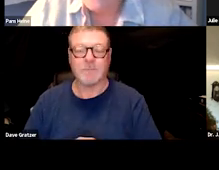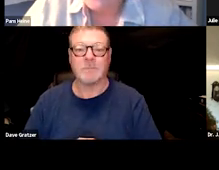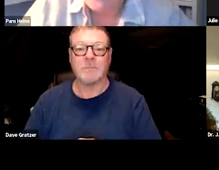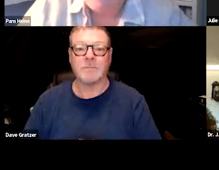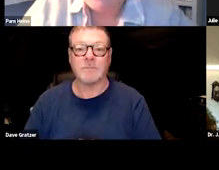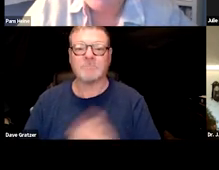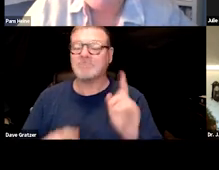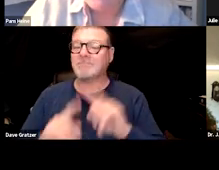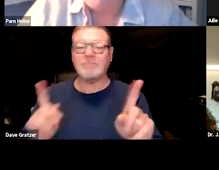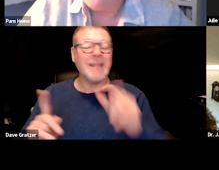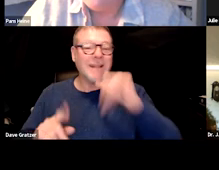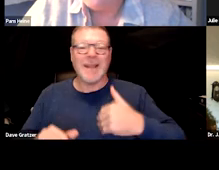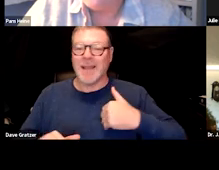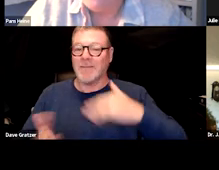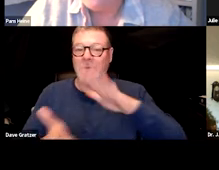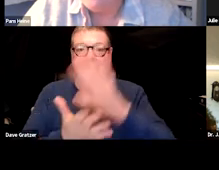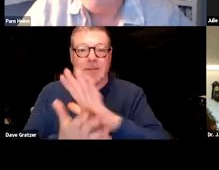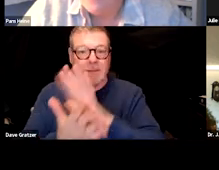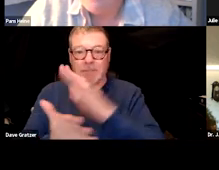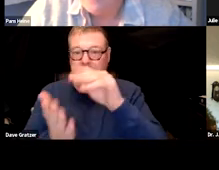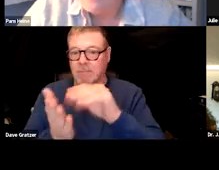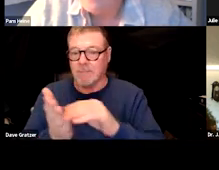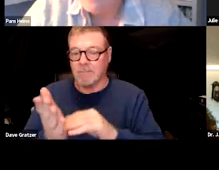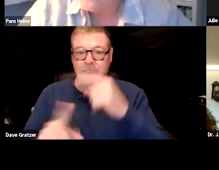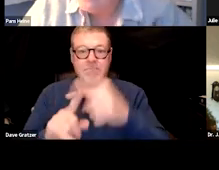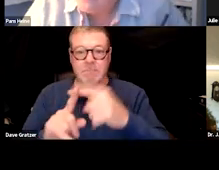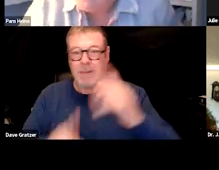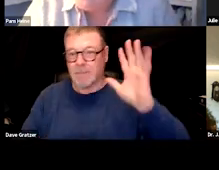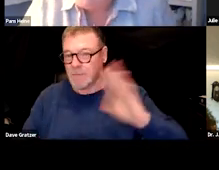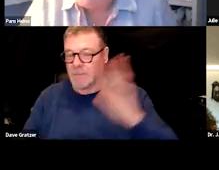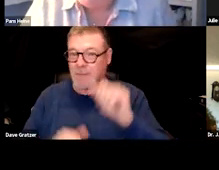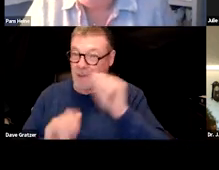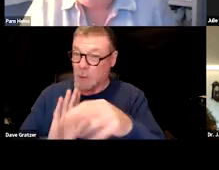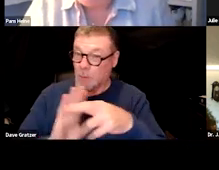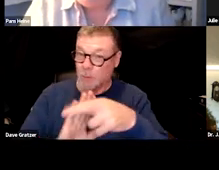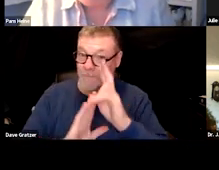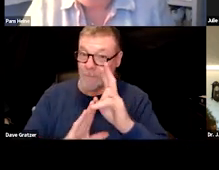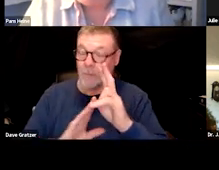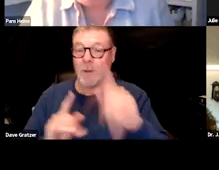doesn't actually have documentation that they tested positive back then. So can you just review about getting what you need